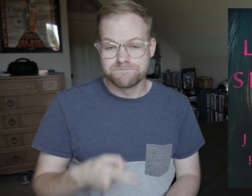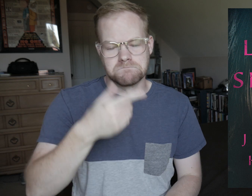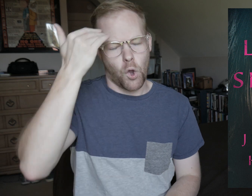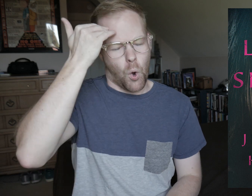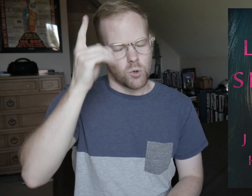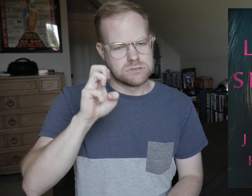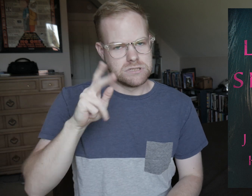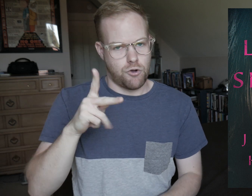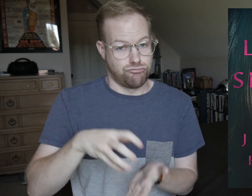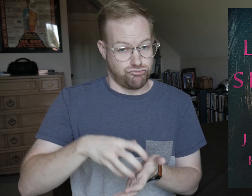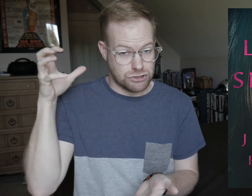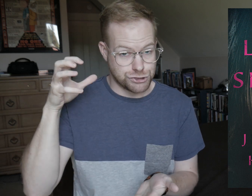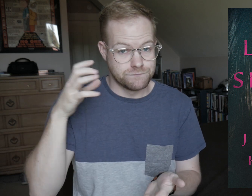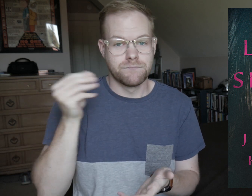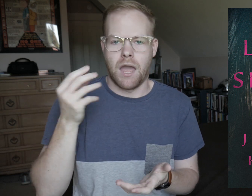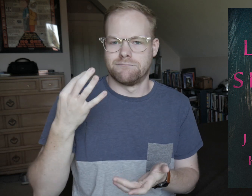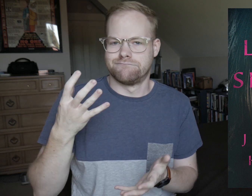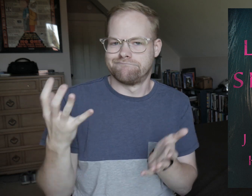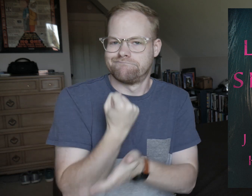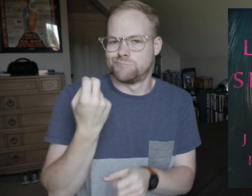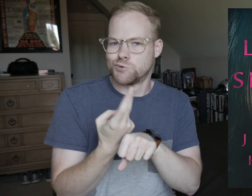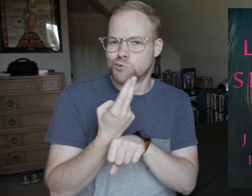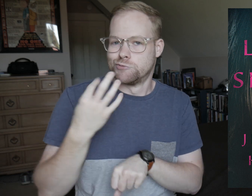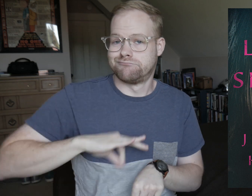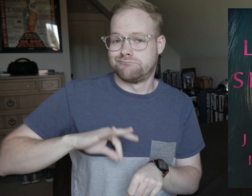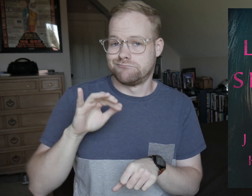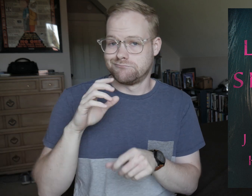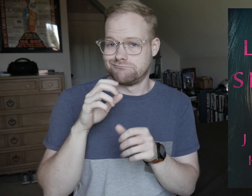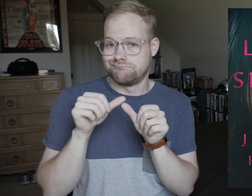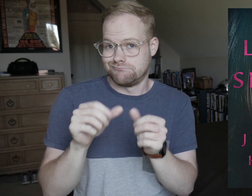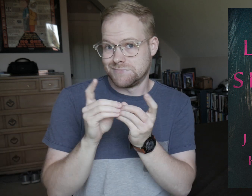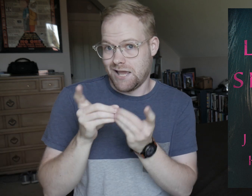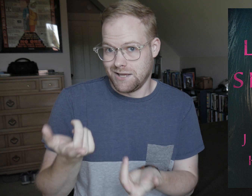She knows Derek is rich, and uses the perks that comes with dating him.